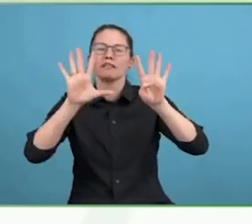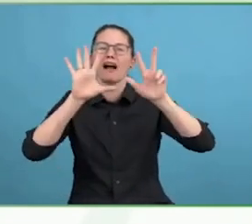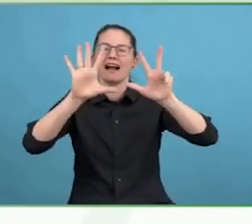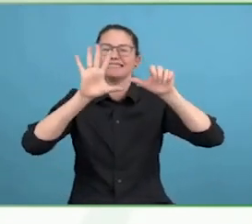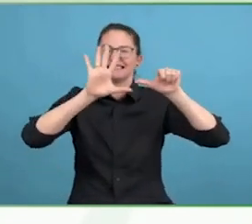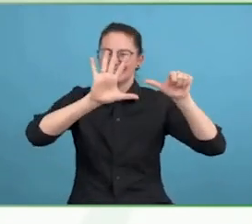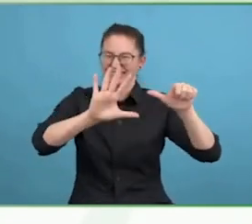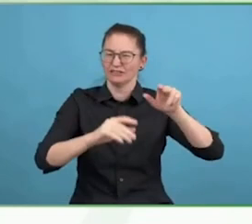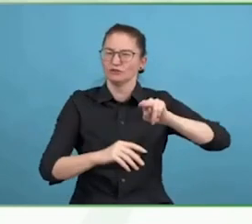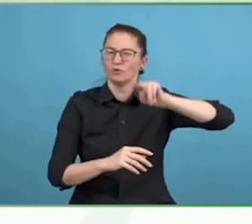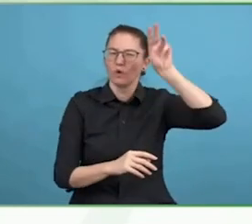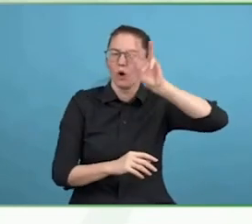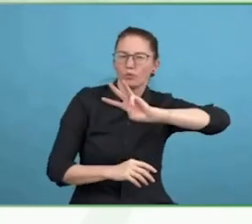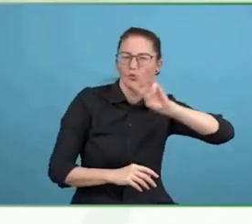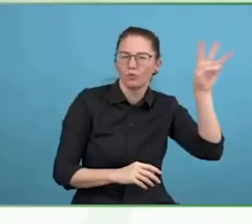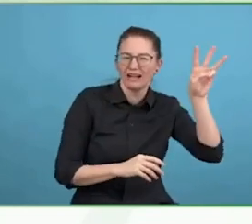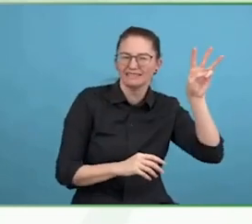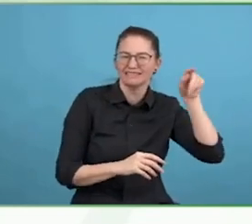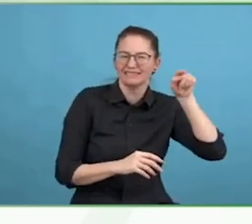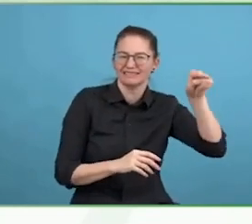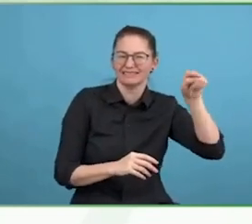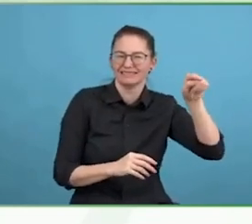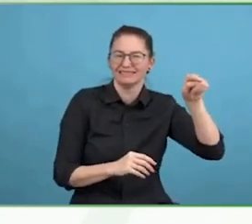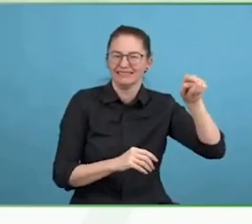injuries from conflict and method long-term disability.